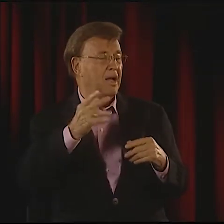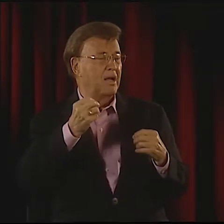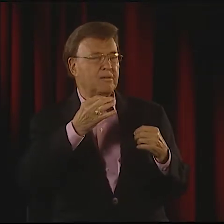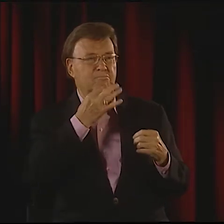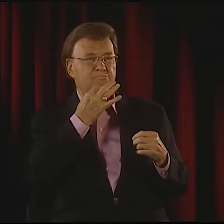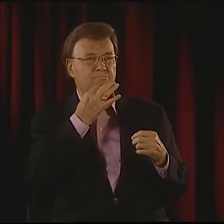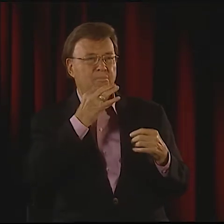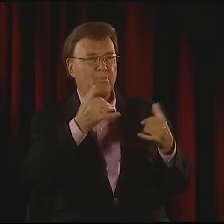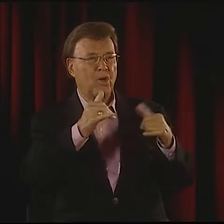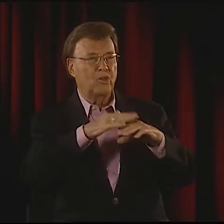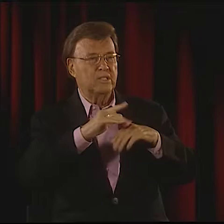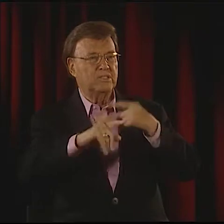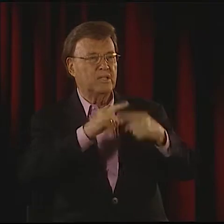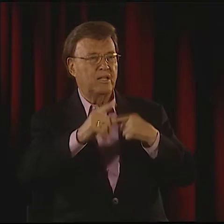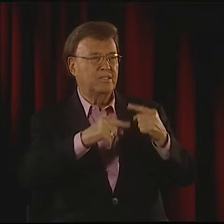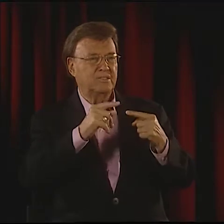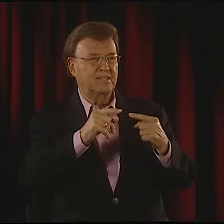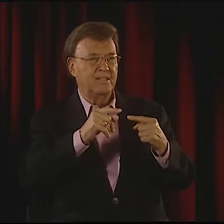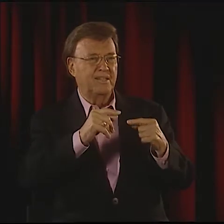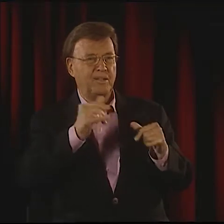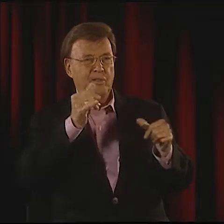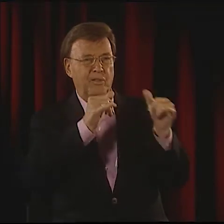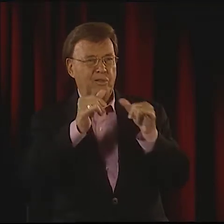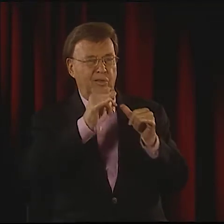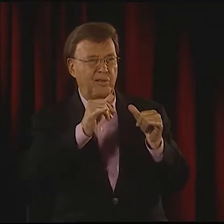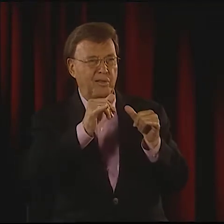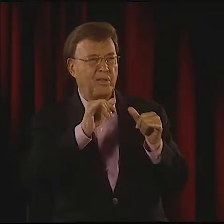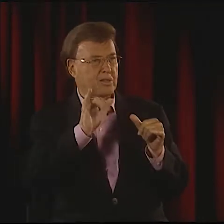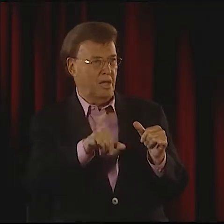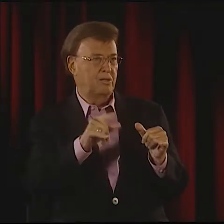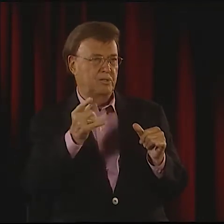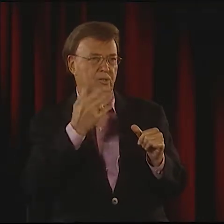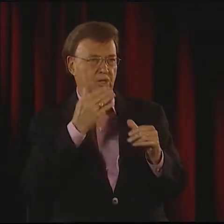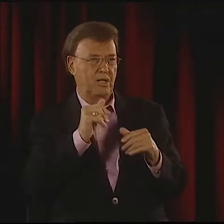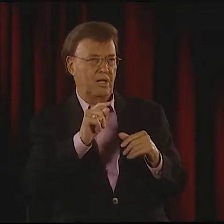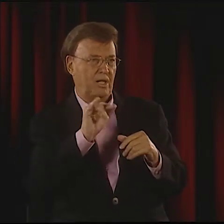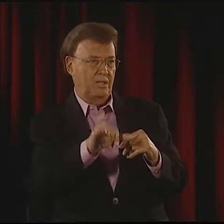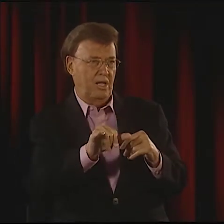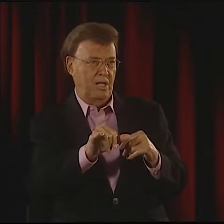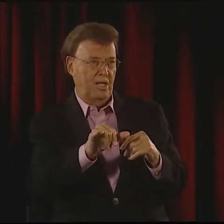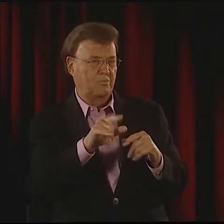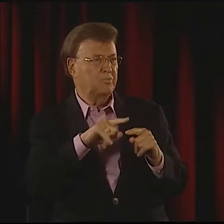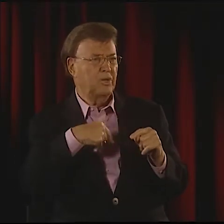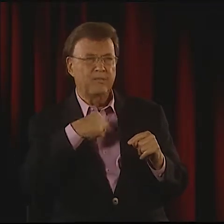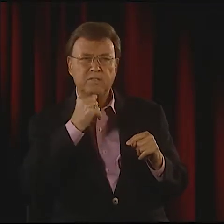AND IMAGINE WHAT THE LANGUAGE MIGHT MEAN. HE WAS GREAT AT THAT.